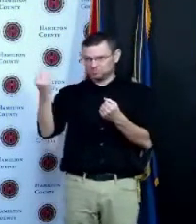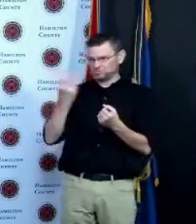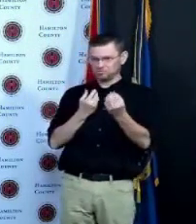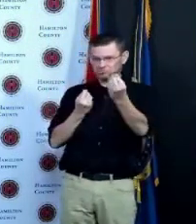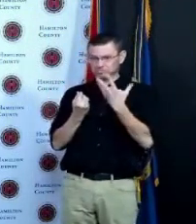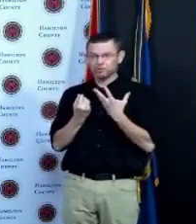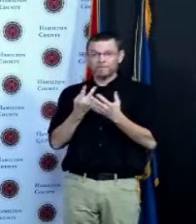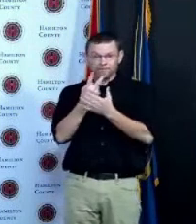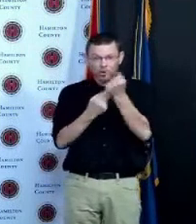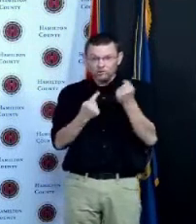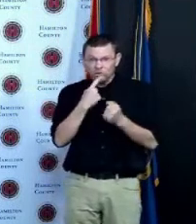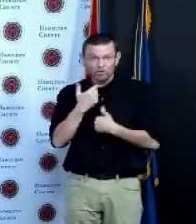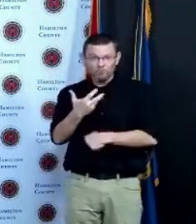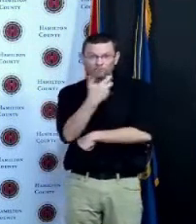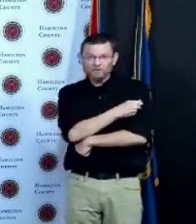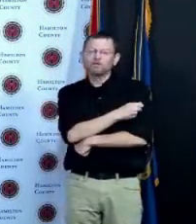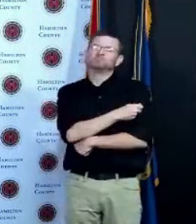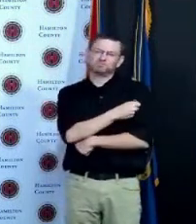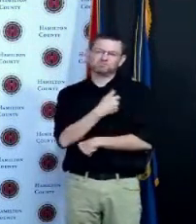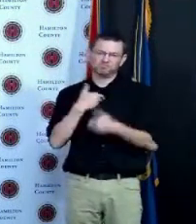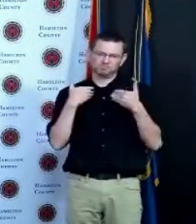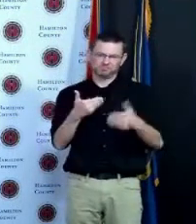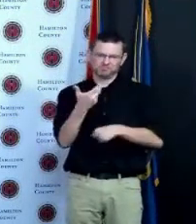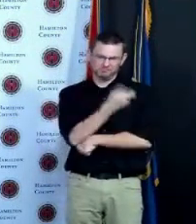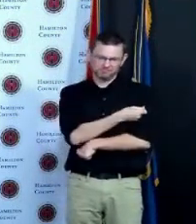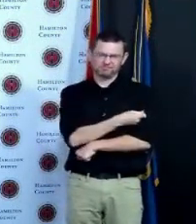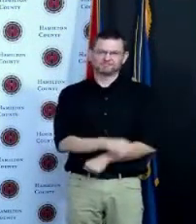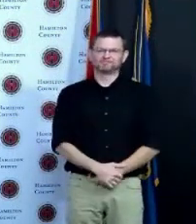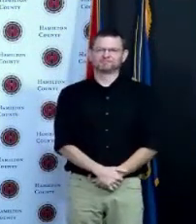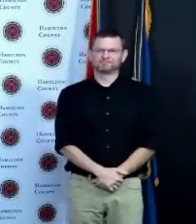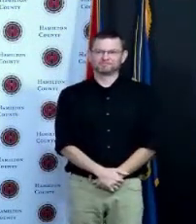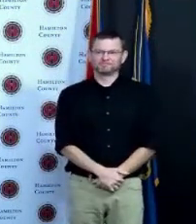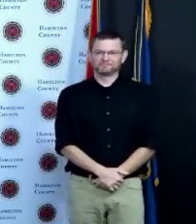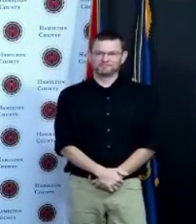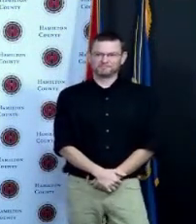I'm glad thank you thank you Willie let me ask you a quick question so how did you do and how